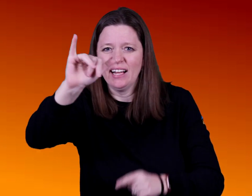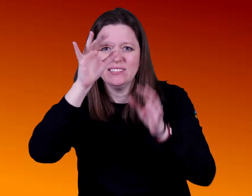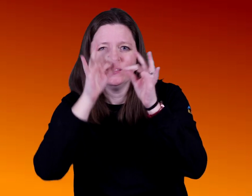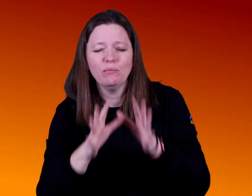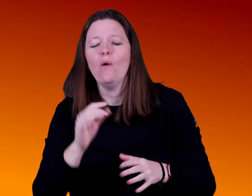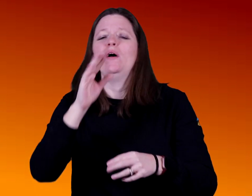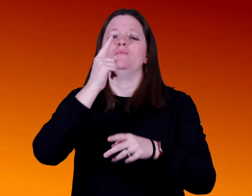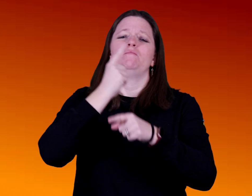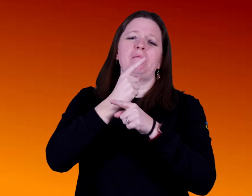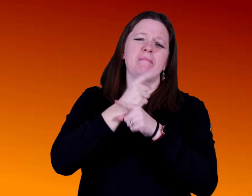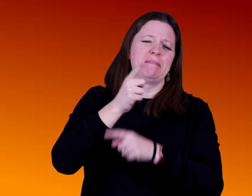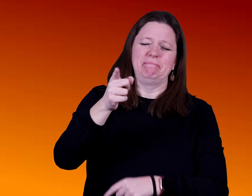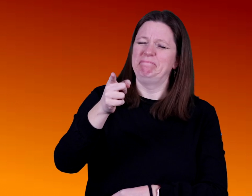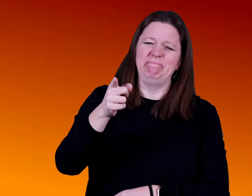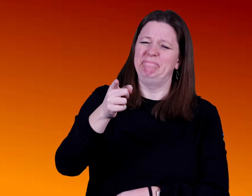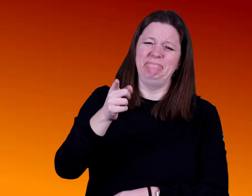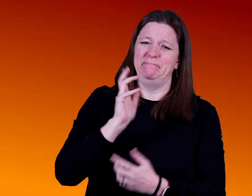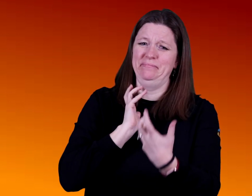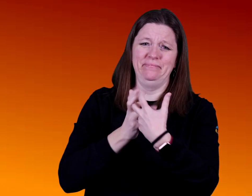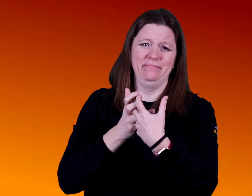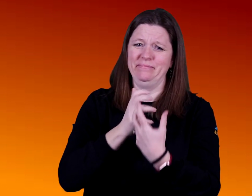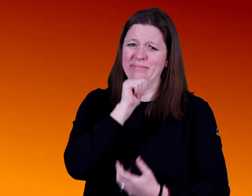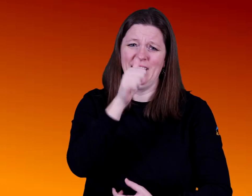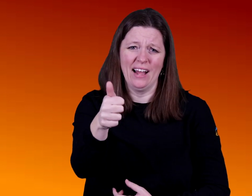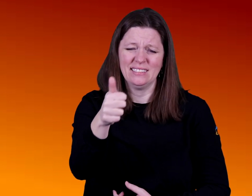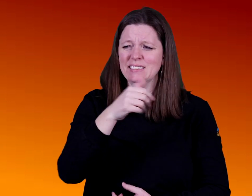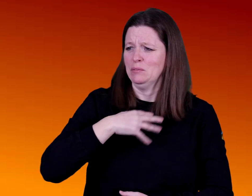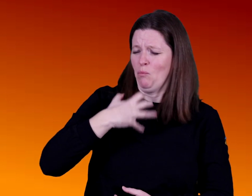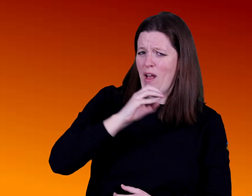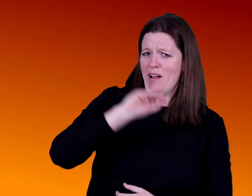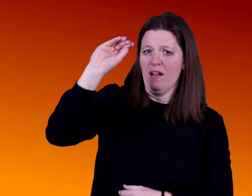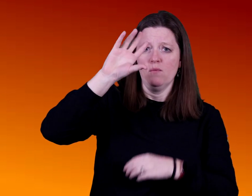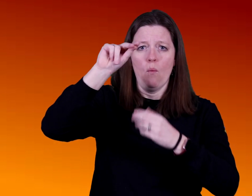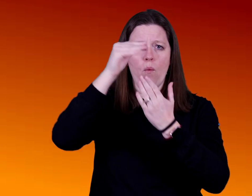refresh your memory & sort the interpreter to your "yes" or "no" list.